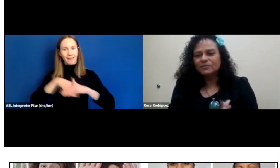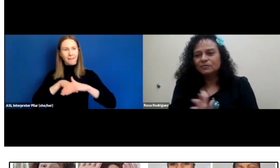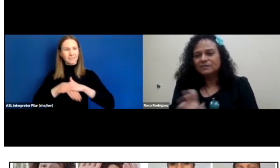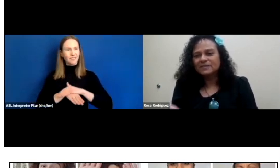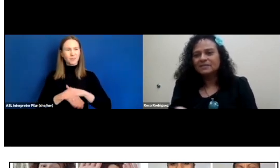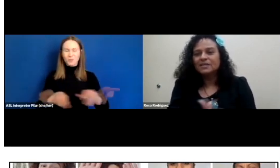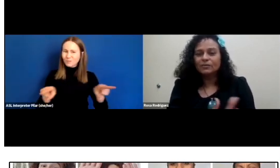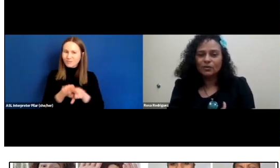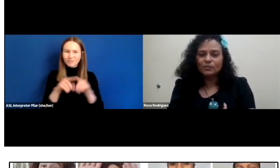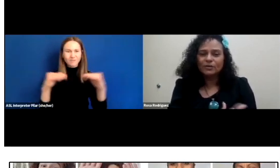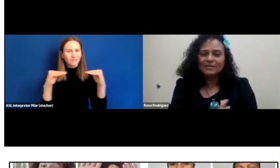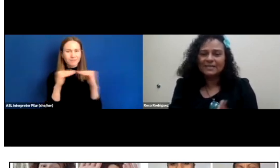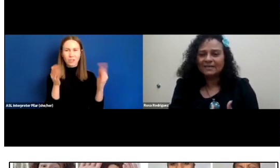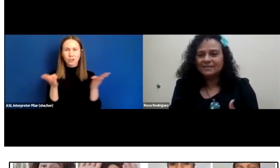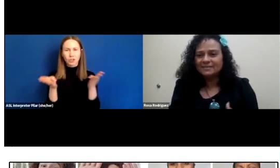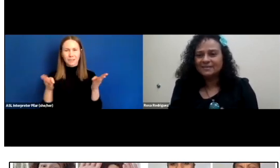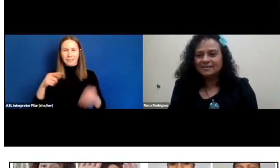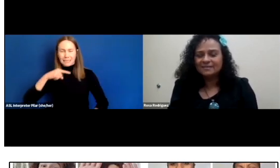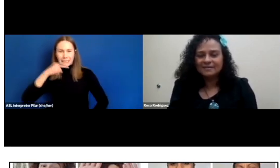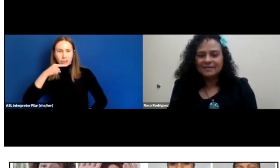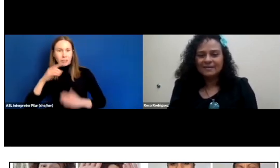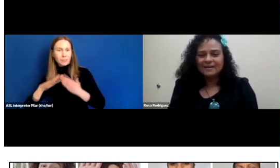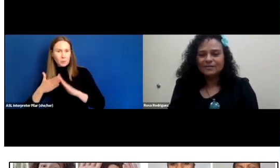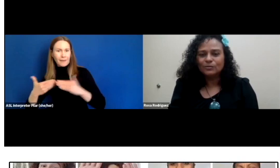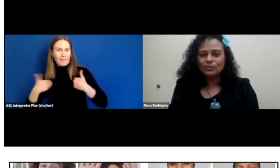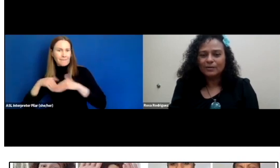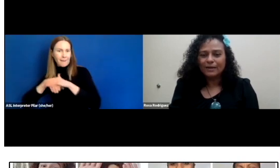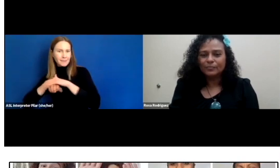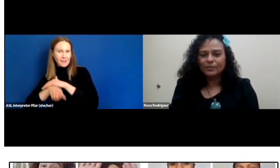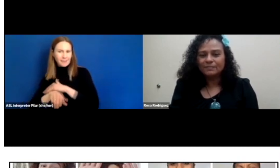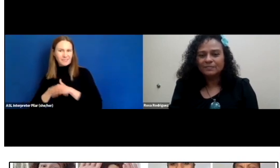of services the hearing community is accessing at the local library.